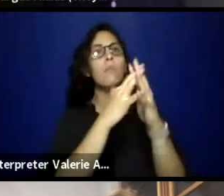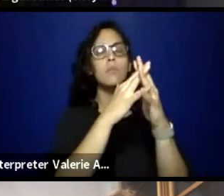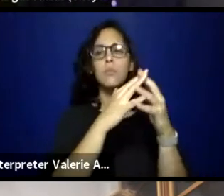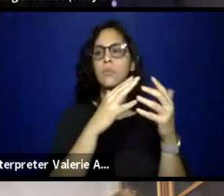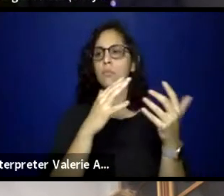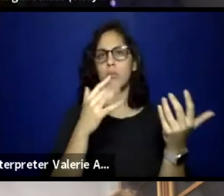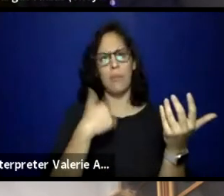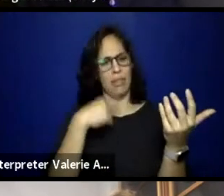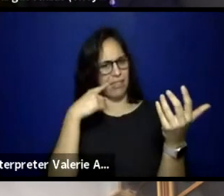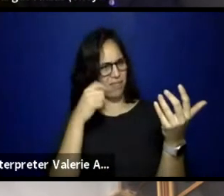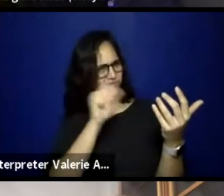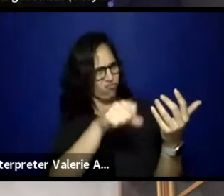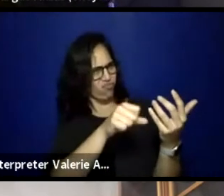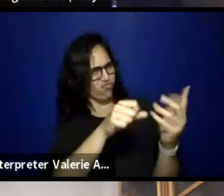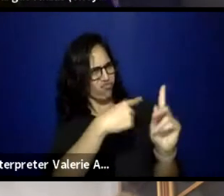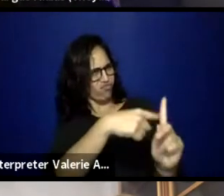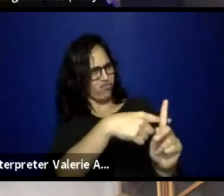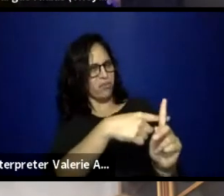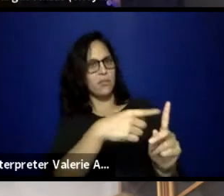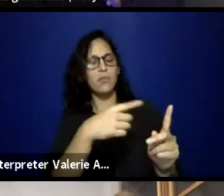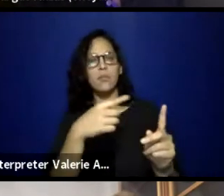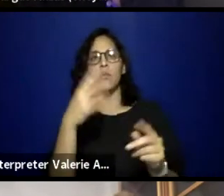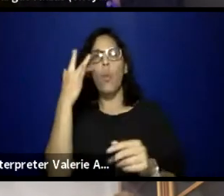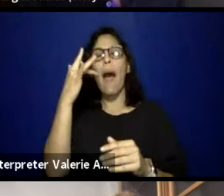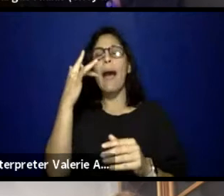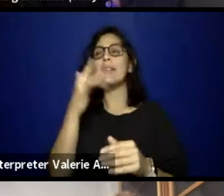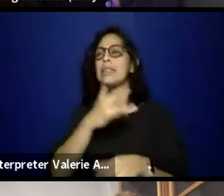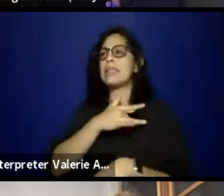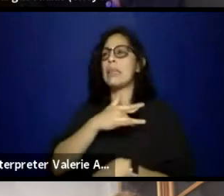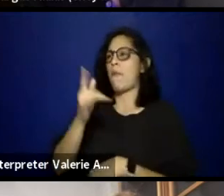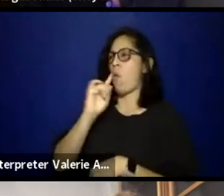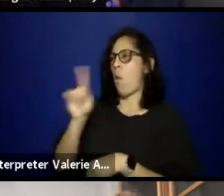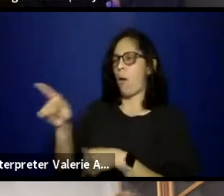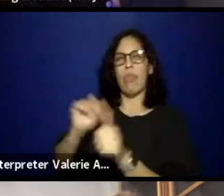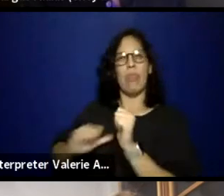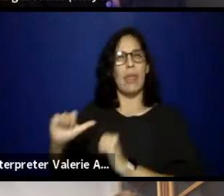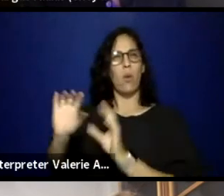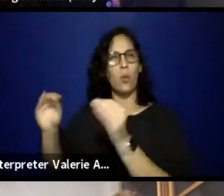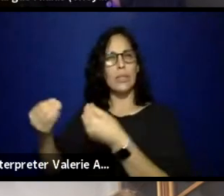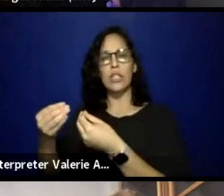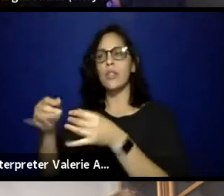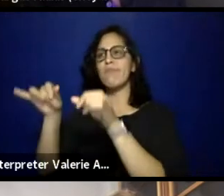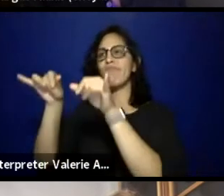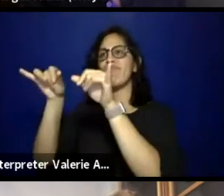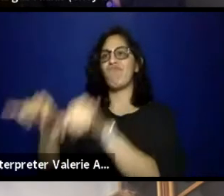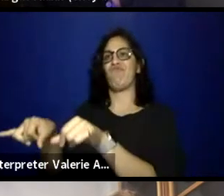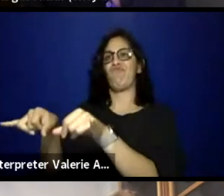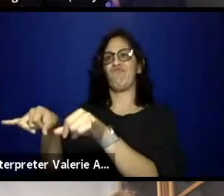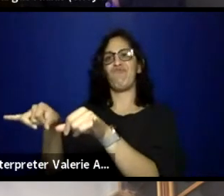and the bureaucracy and finding theater partners like In the Margin, who are so willing to break down